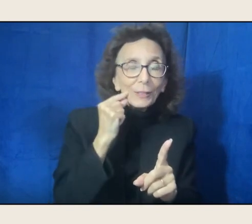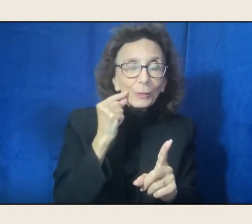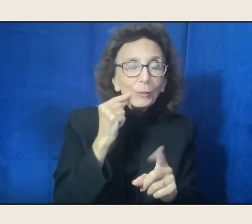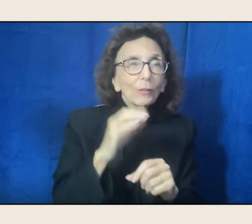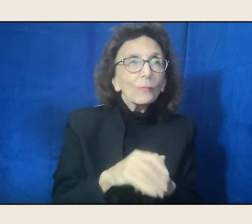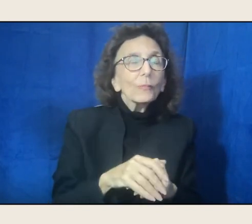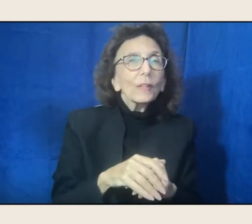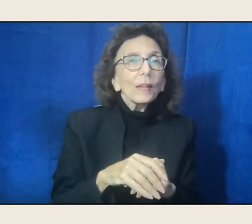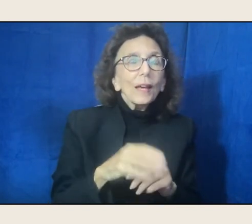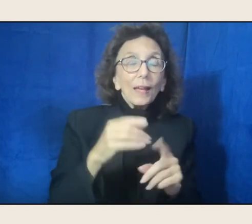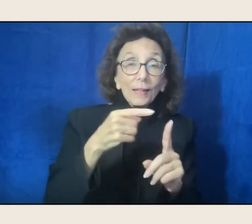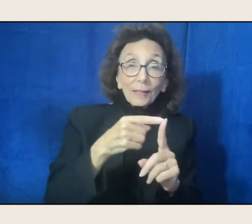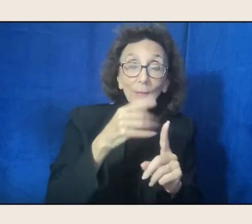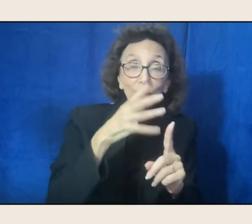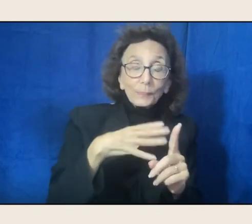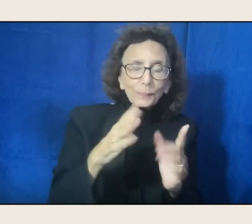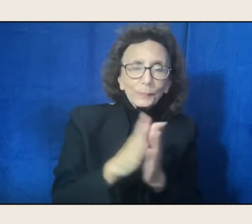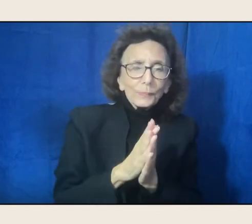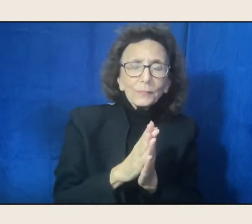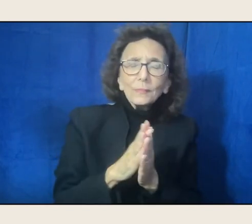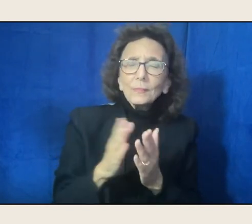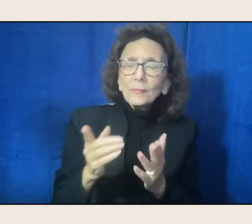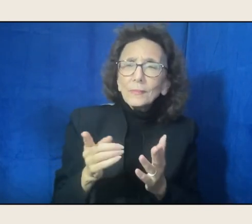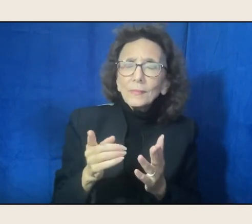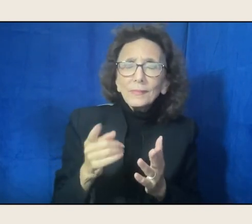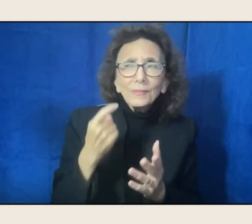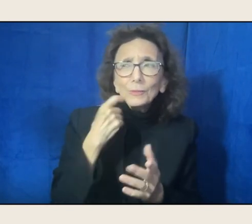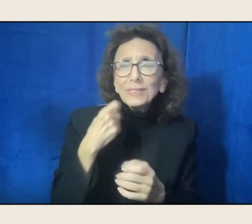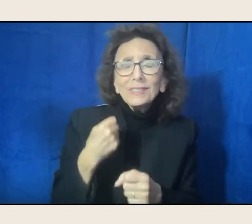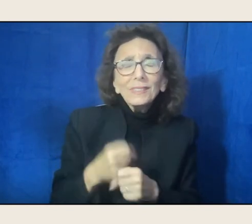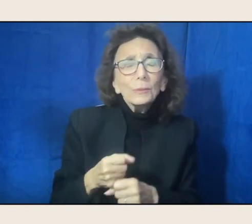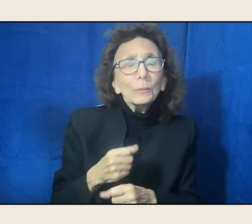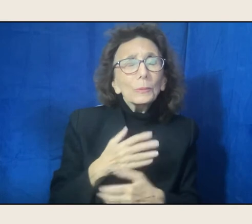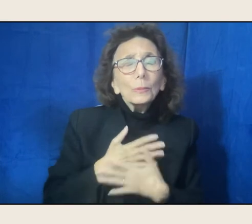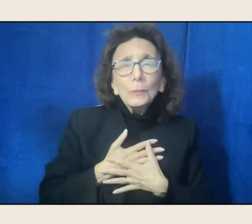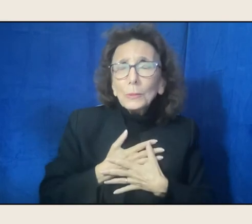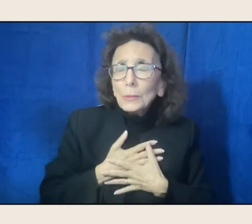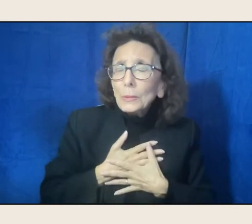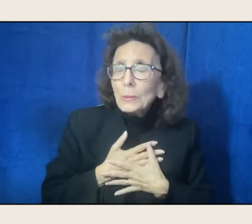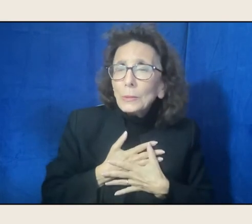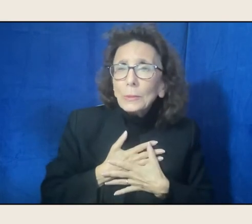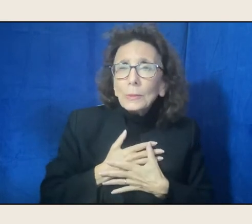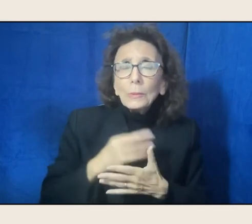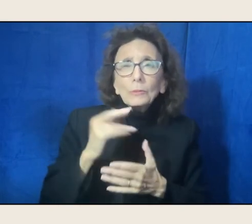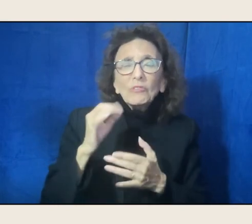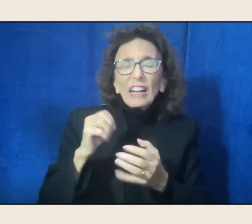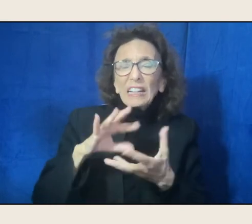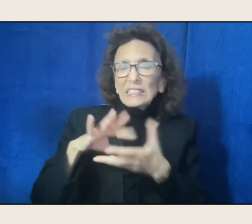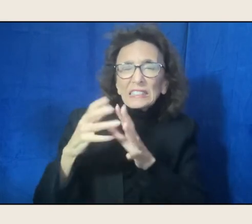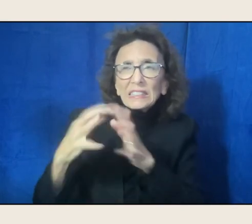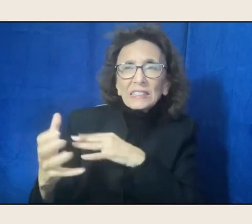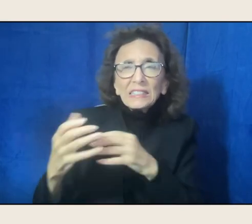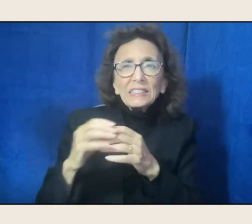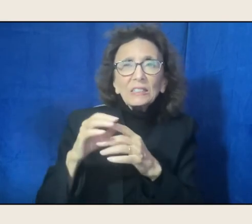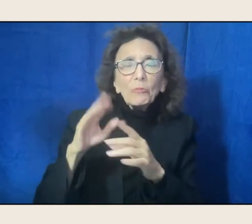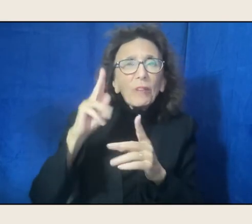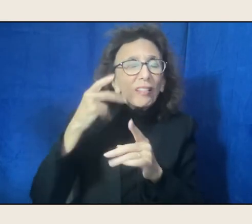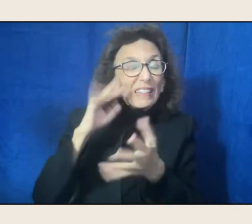after so much heartache in recent years, racial, political, environmental, do you still have hope for the future,